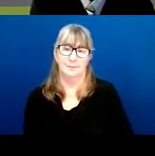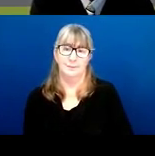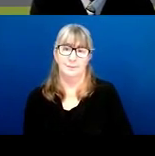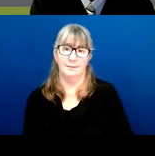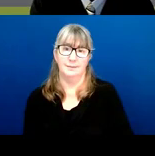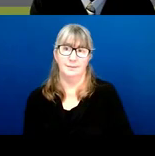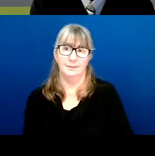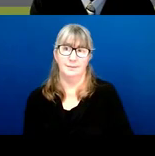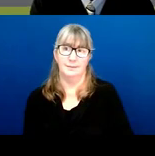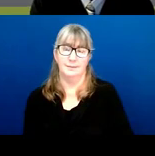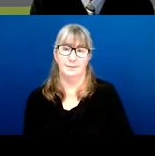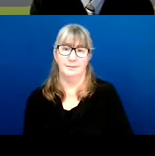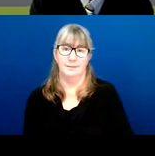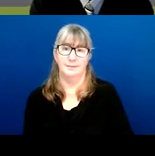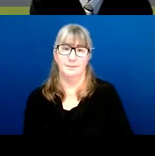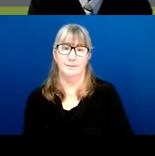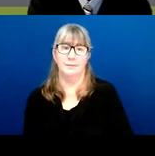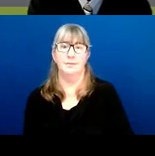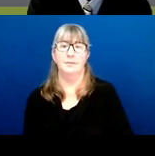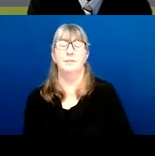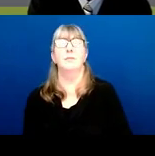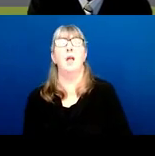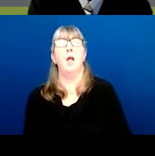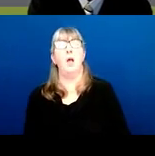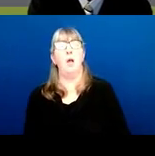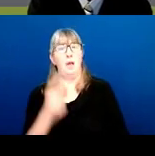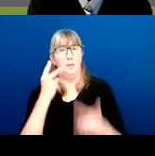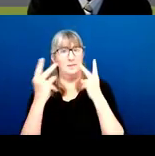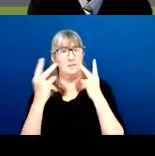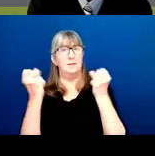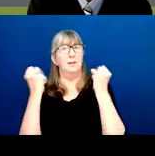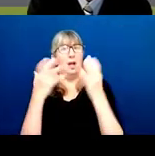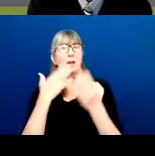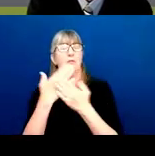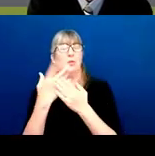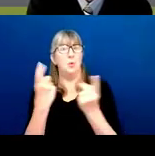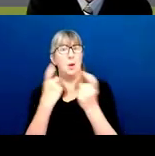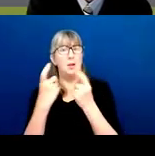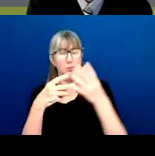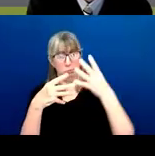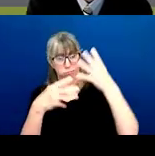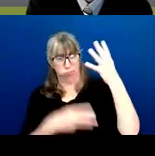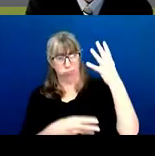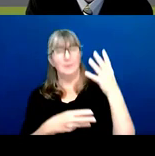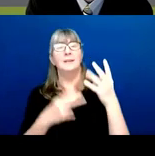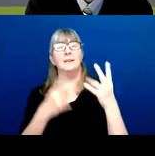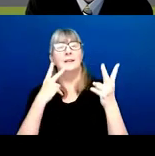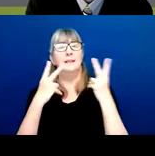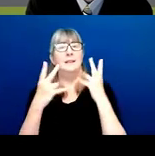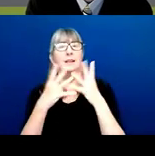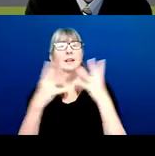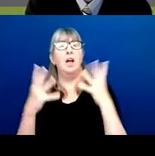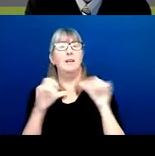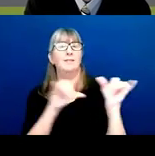One of the good ways that I can tell we're getting a lot of good questions is we're getting a lot of very similar questions,